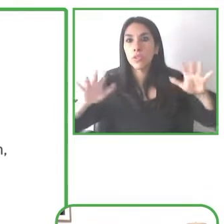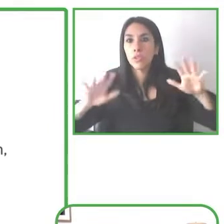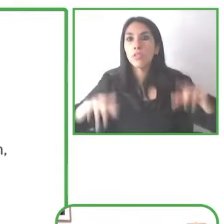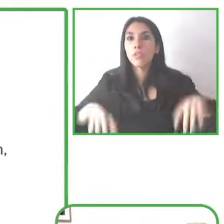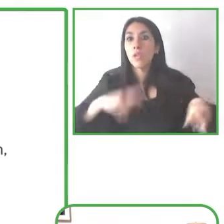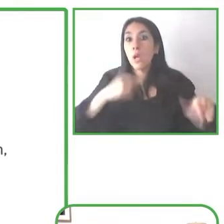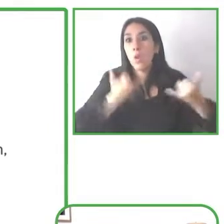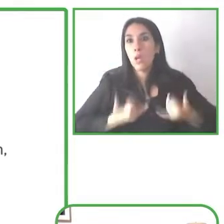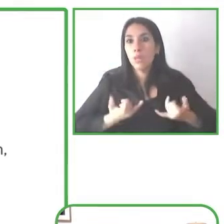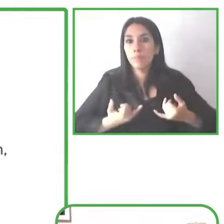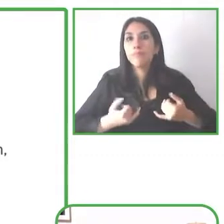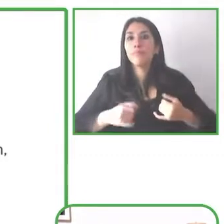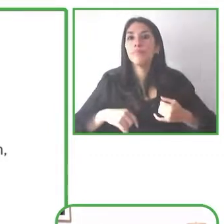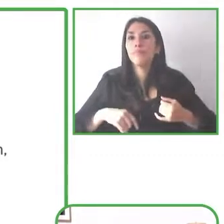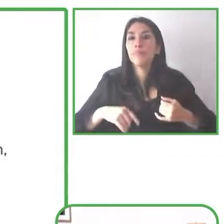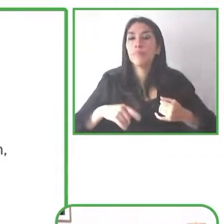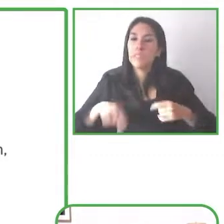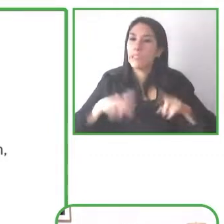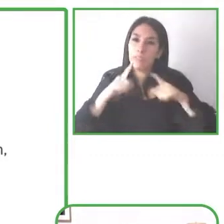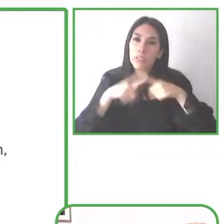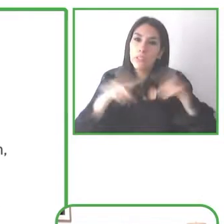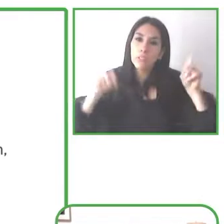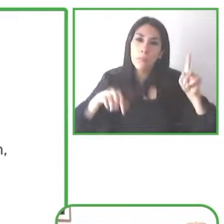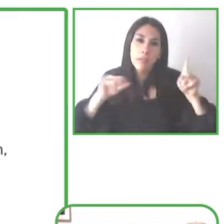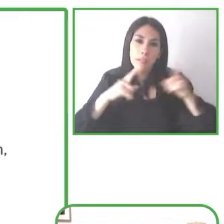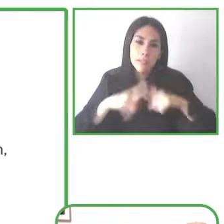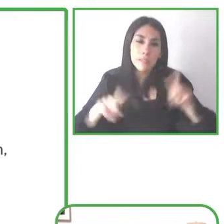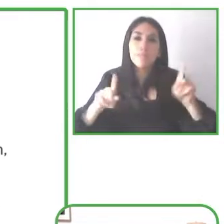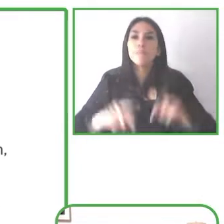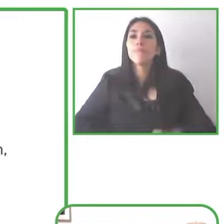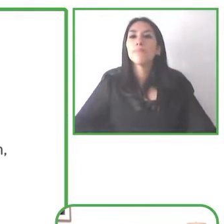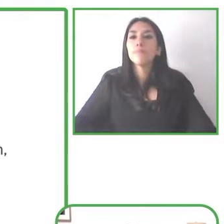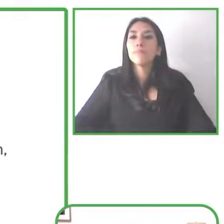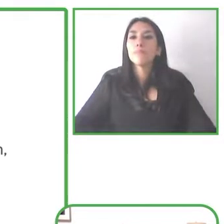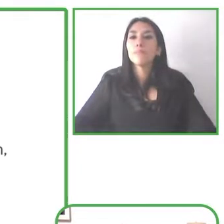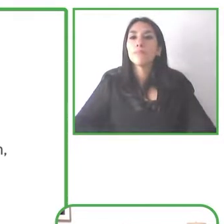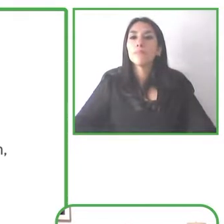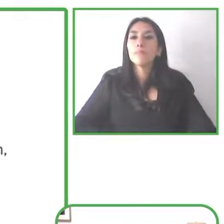for this video platform and Google Slides our presentation